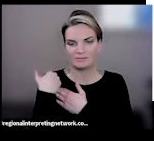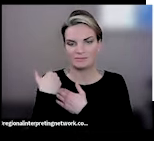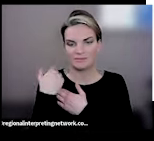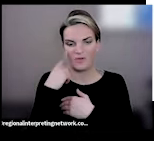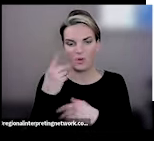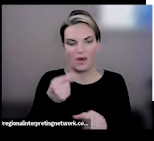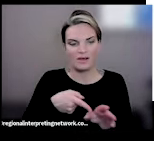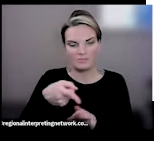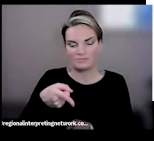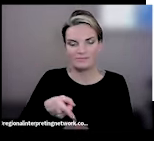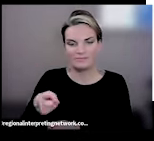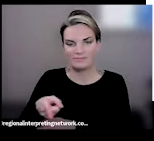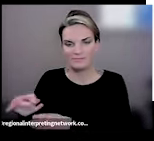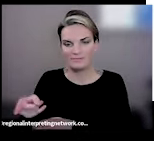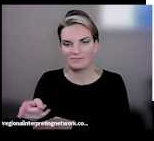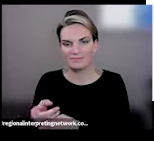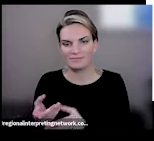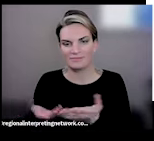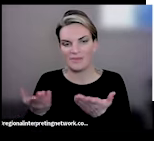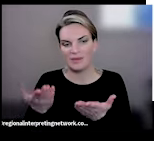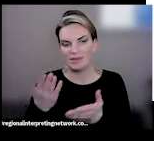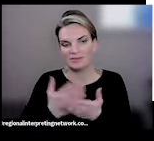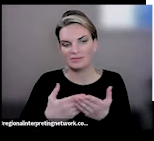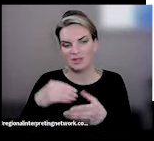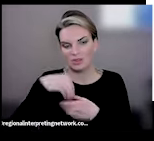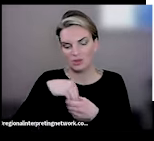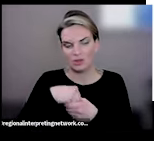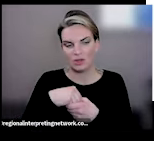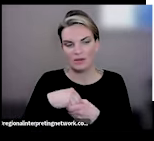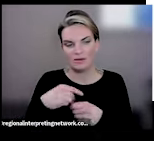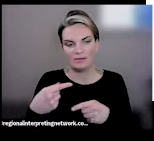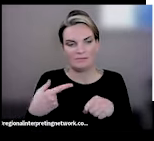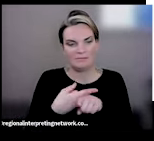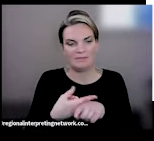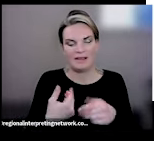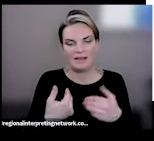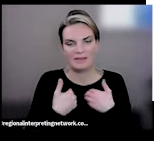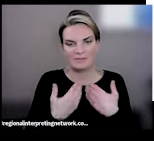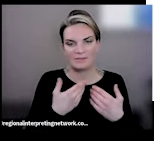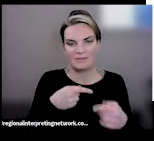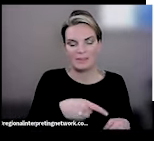unfortunately some internal conflict between different offices. Maybe one office might want to